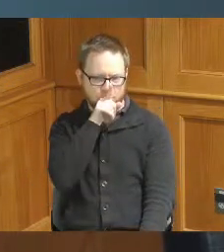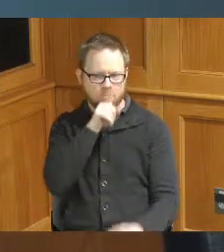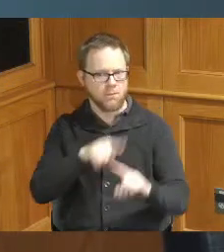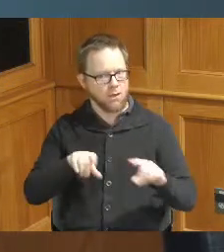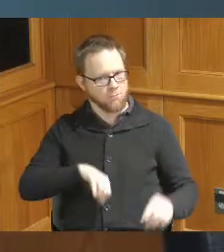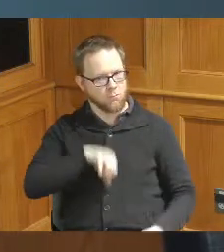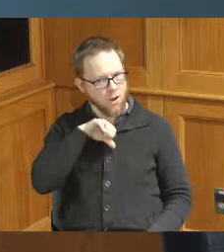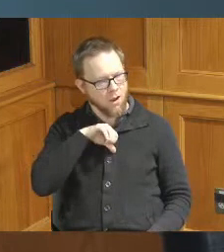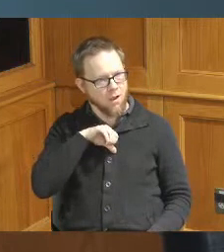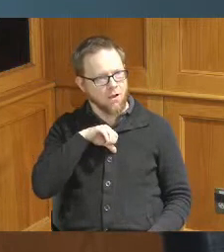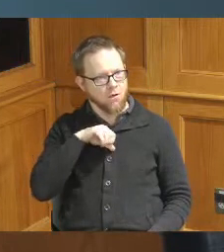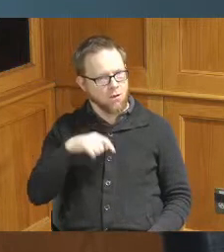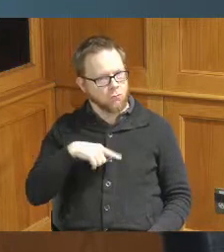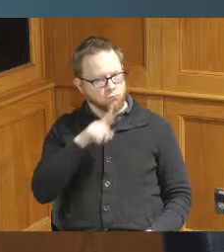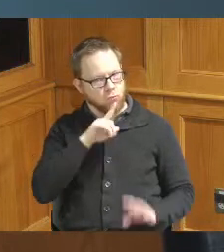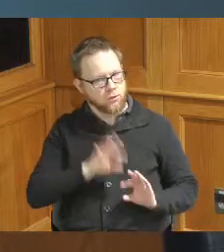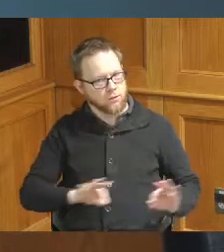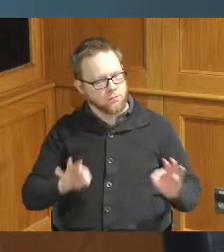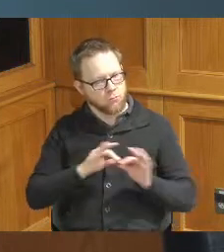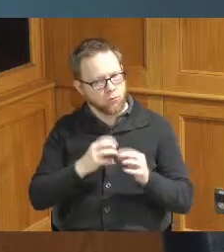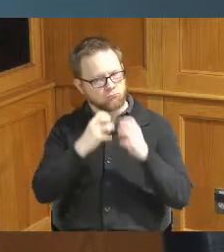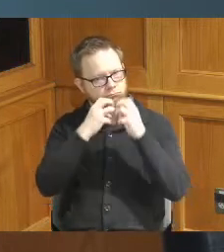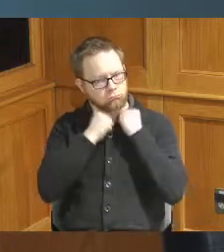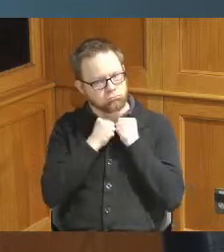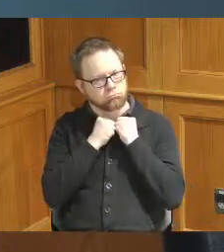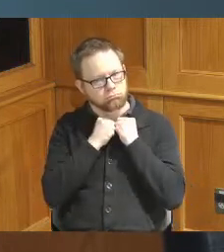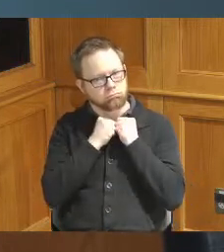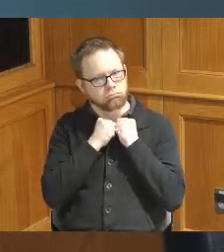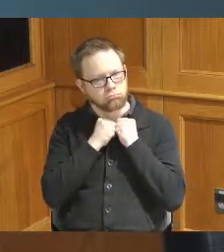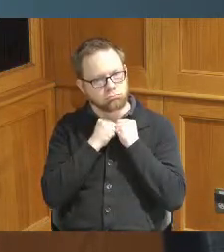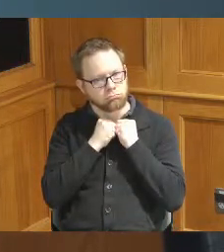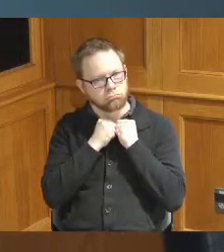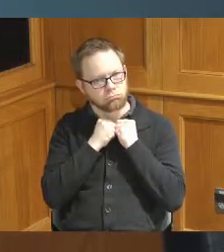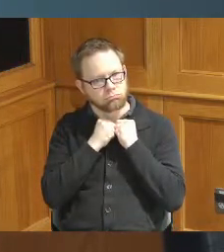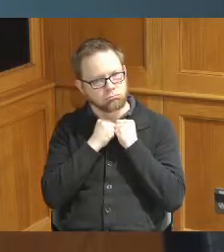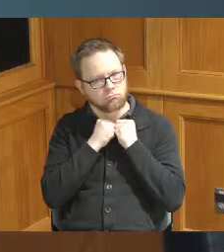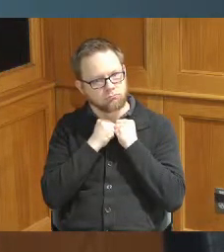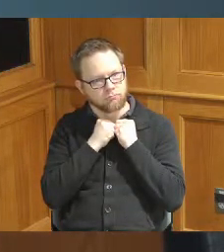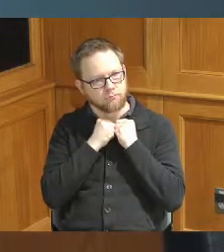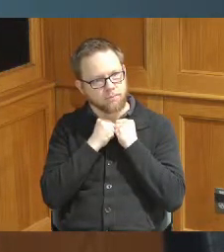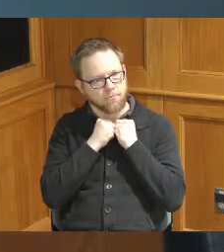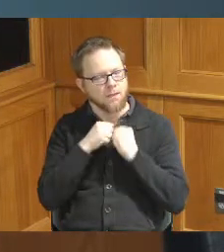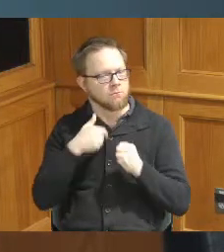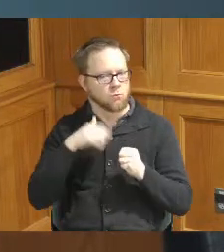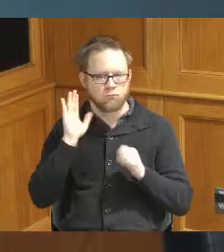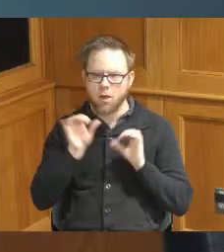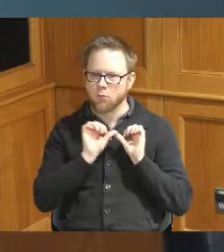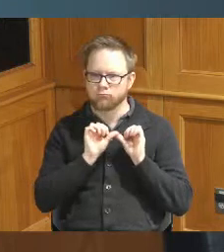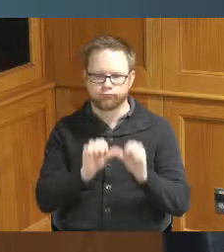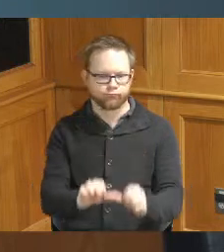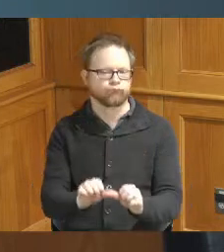it's a passion and a mission and a purpose in my life and that's what I will continue to do so I